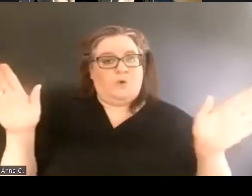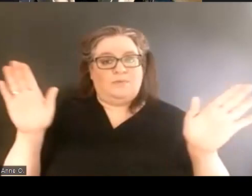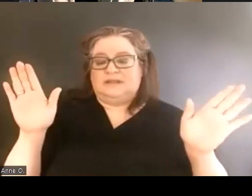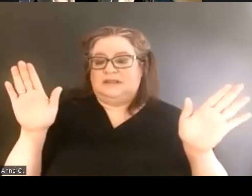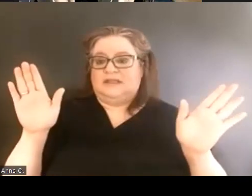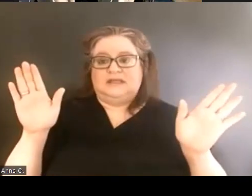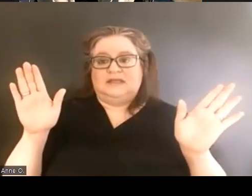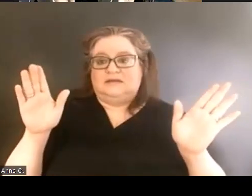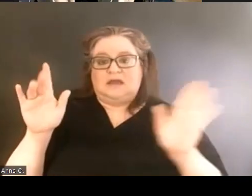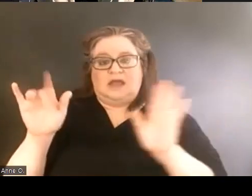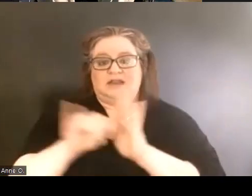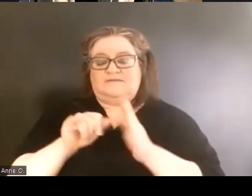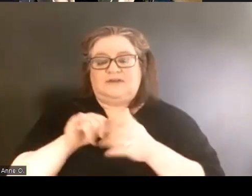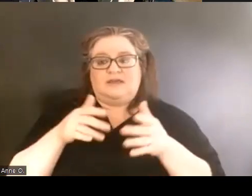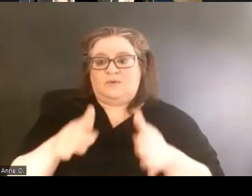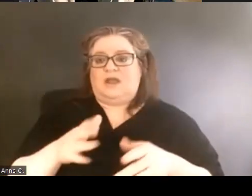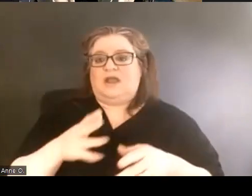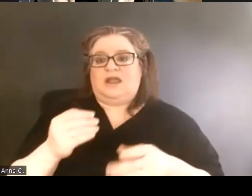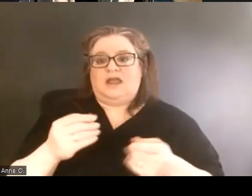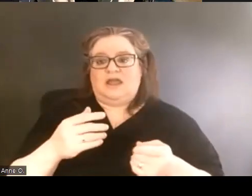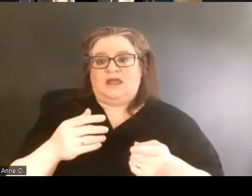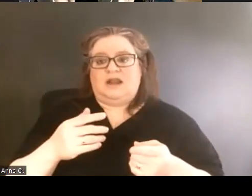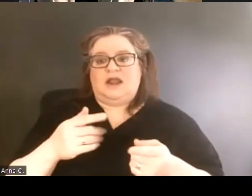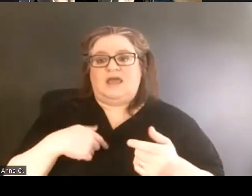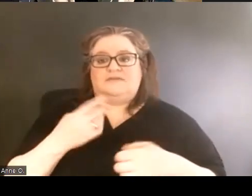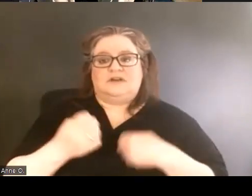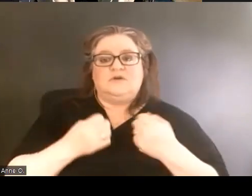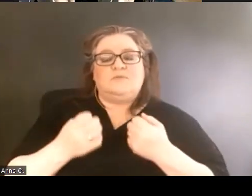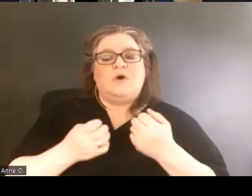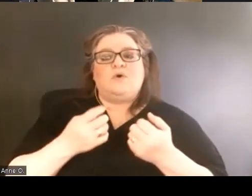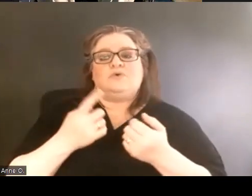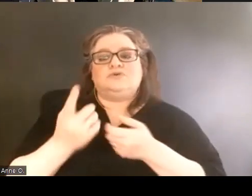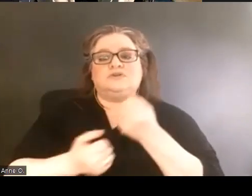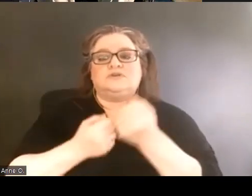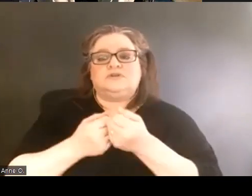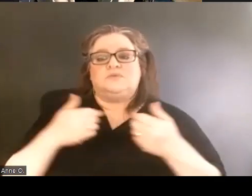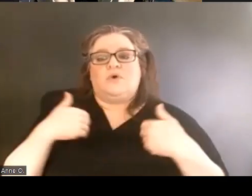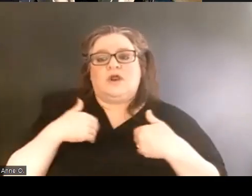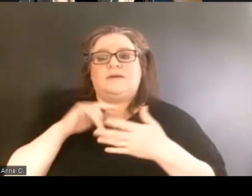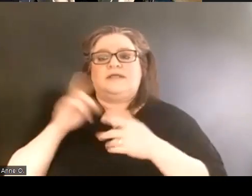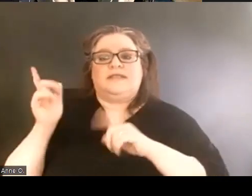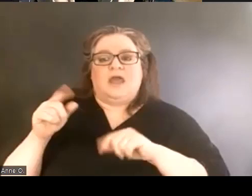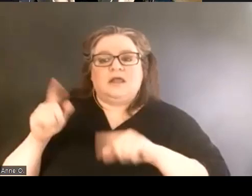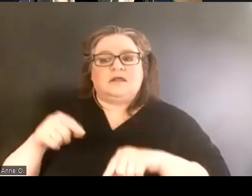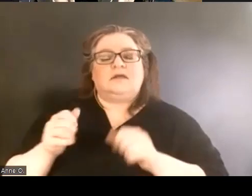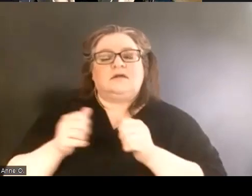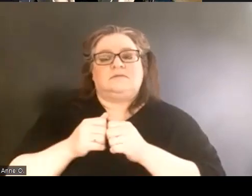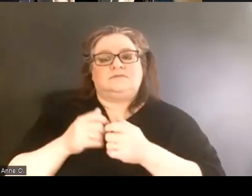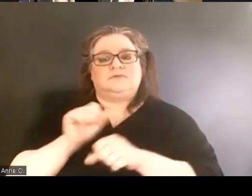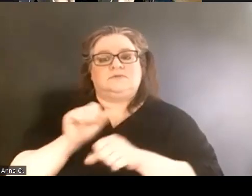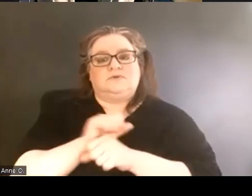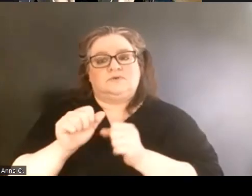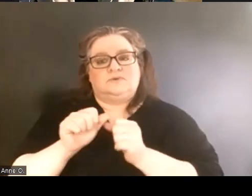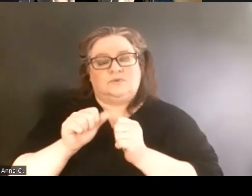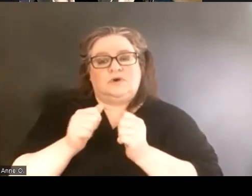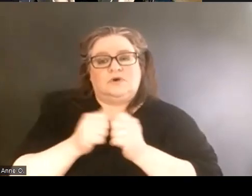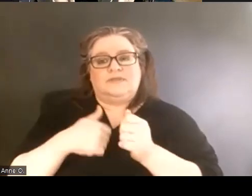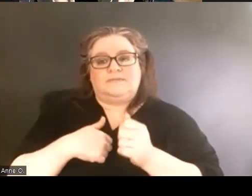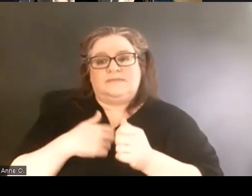And I have an emotional support animal who comes to work with me each day. So I do identify as a member of the community